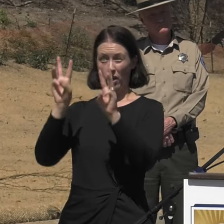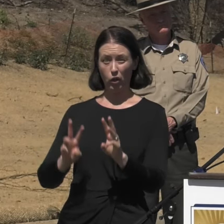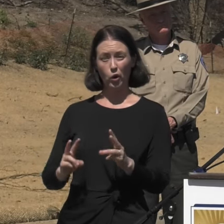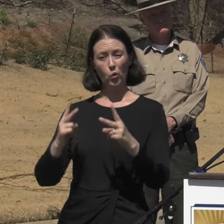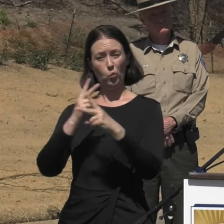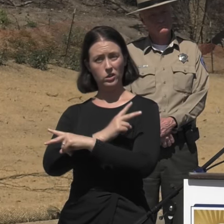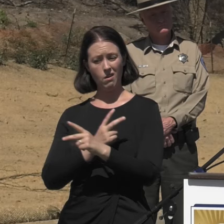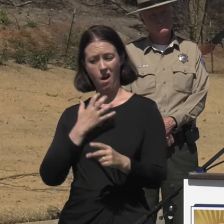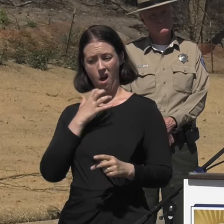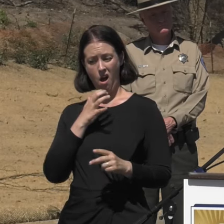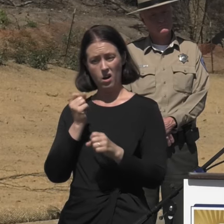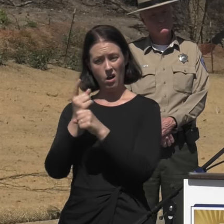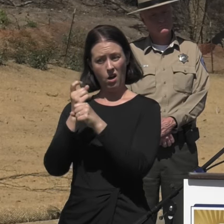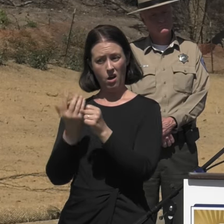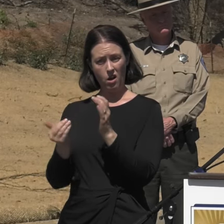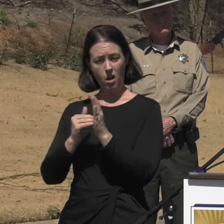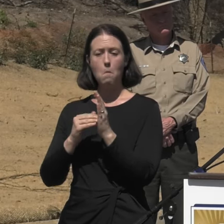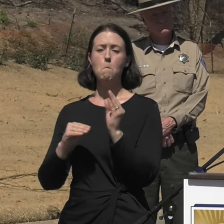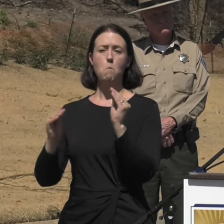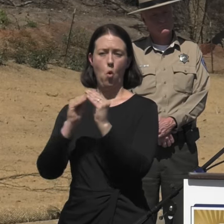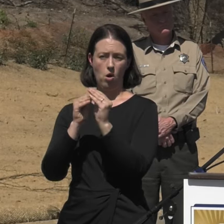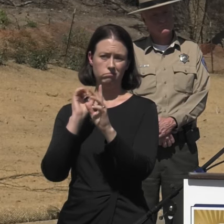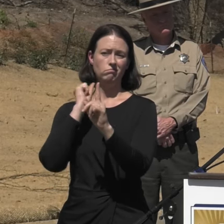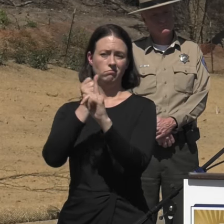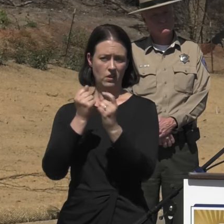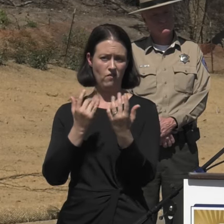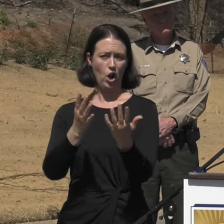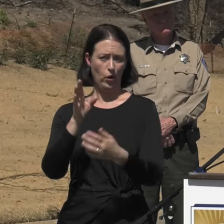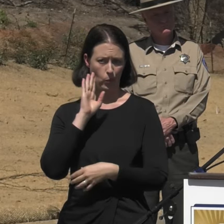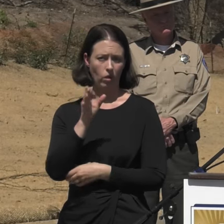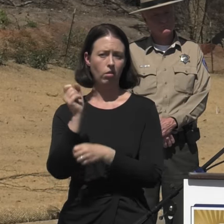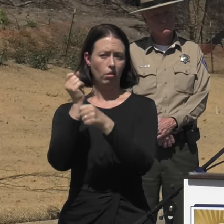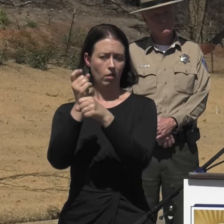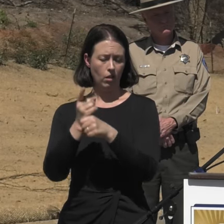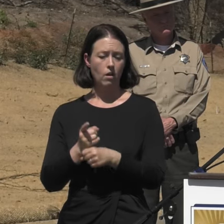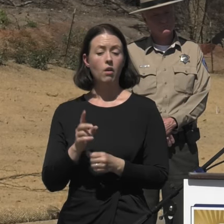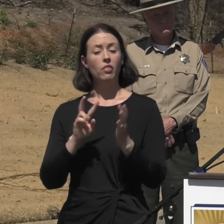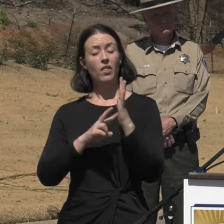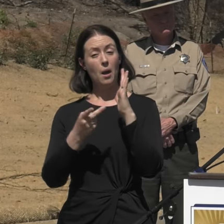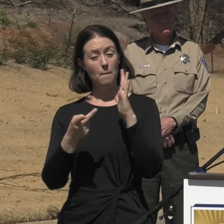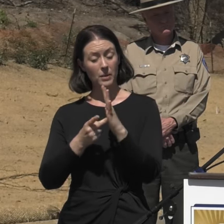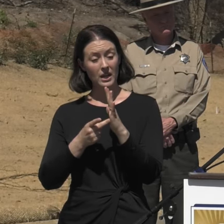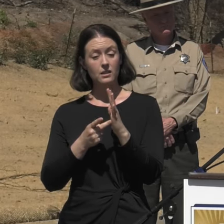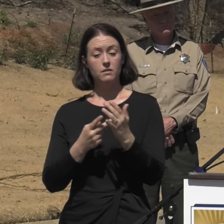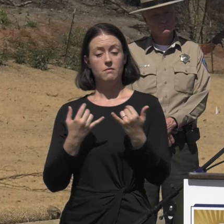devastating wildfires in California. That means that new structures built to not only meet current fire codes,